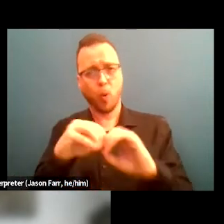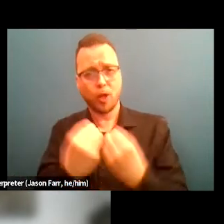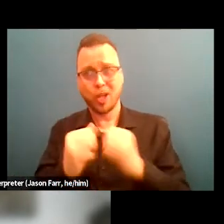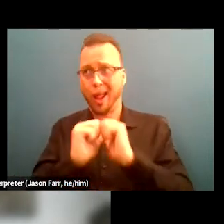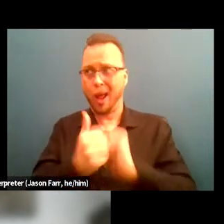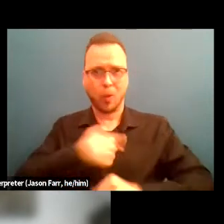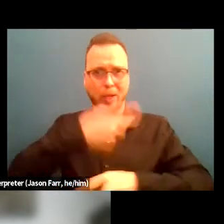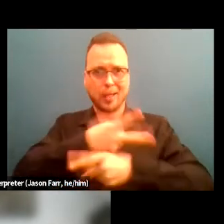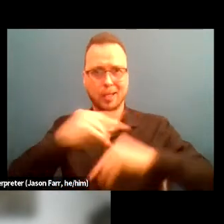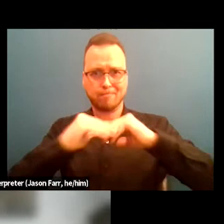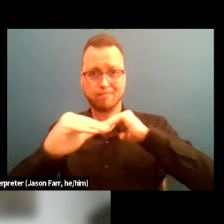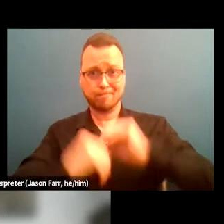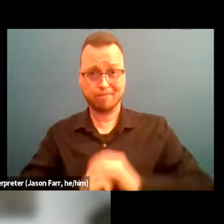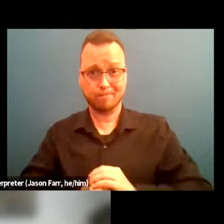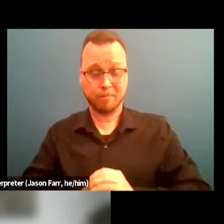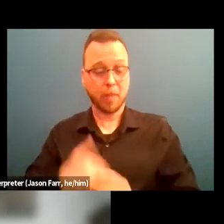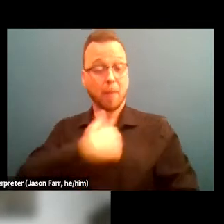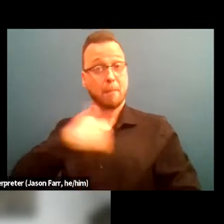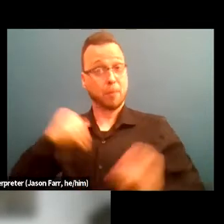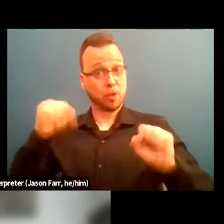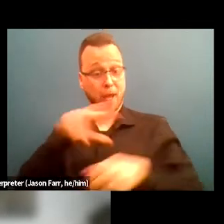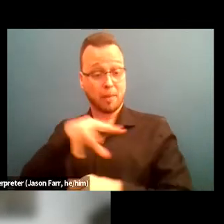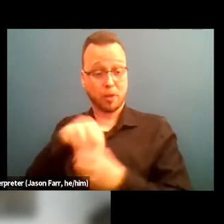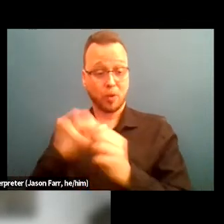Members can participate in our membership meetings,